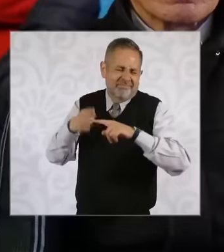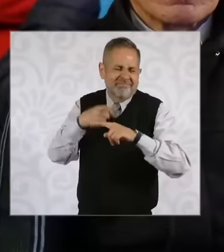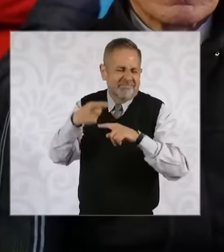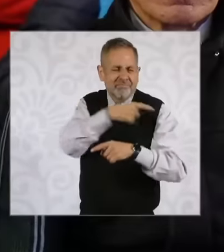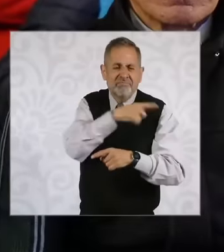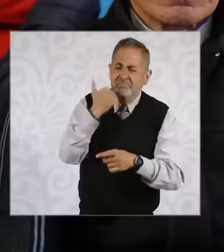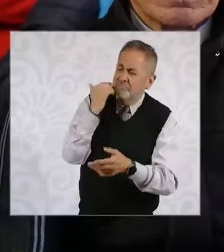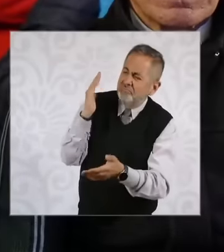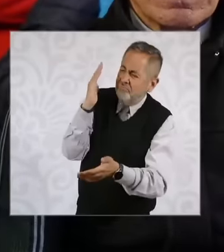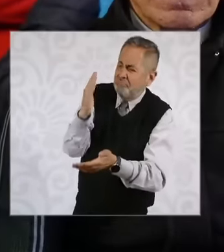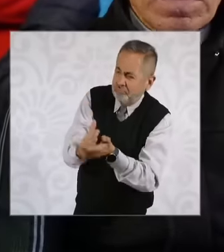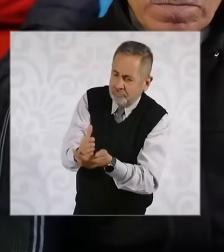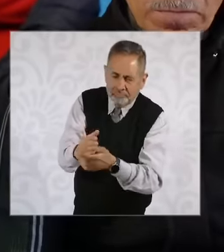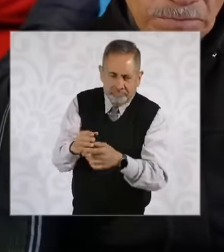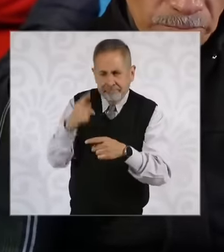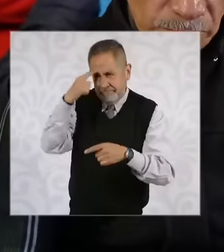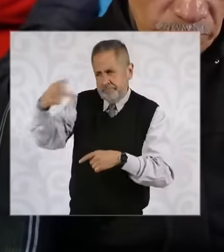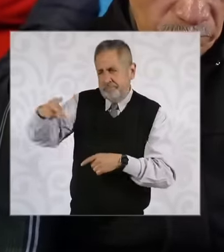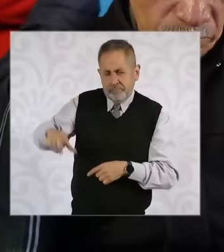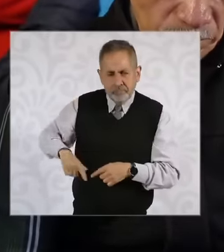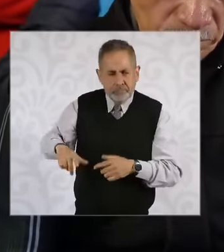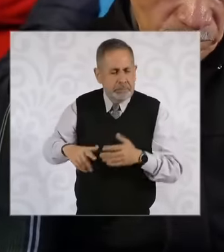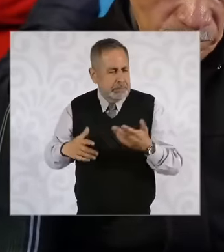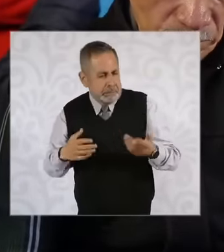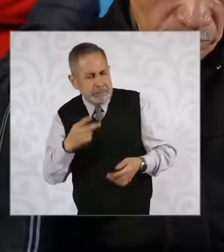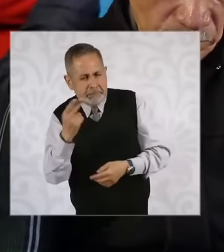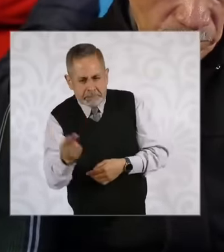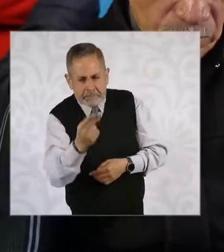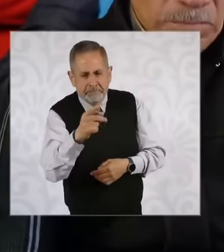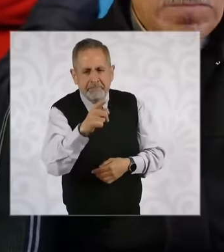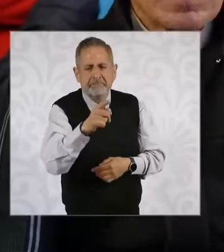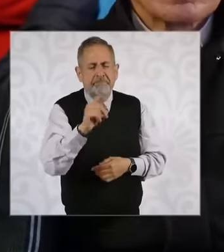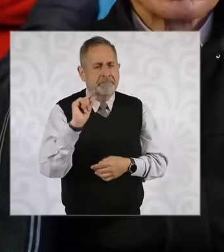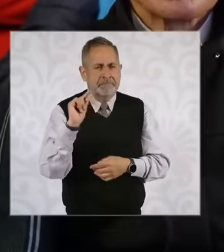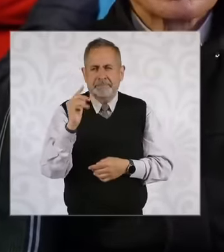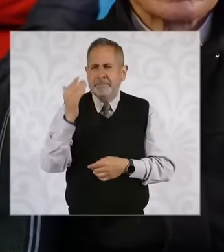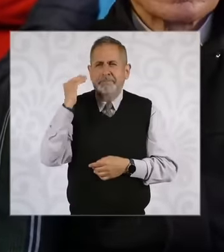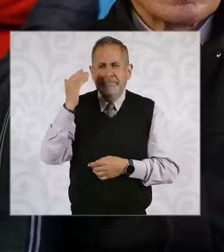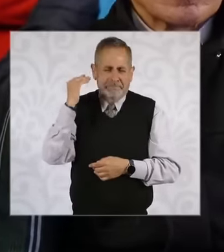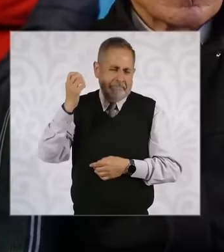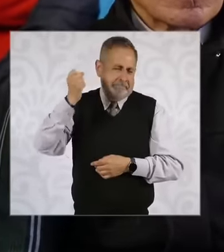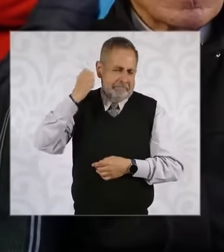infrastructure projects of your administration and several days ago, several conferences ago, you expressed